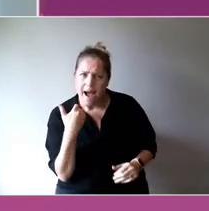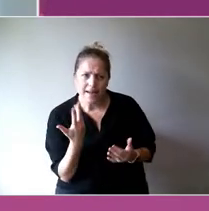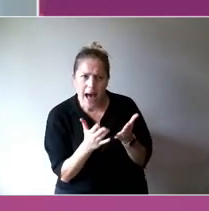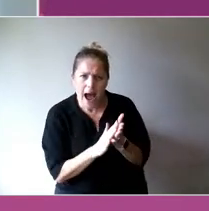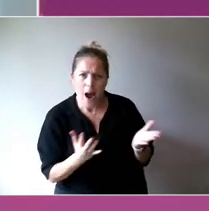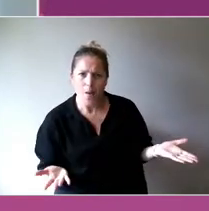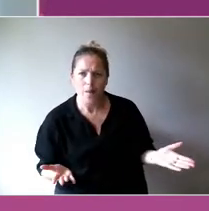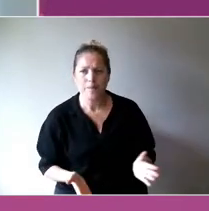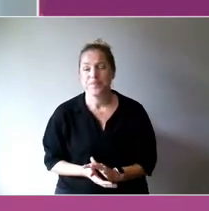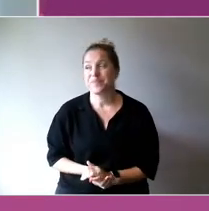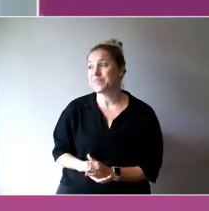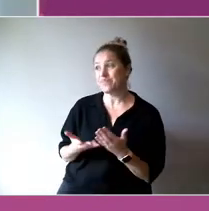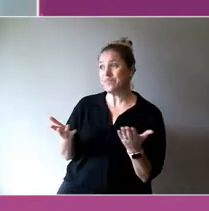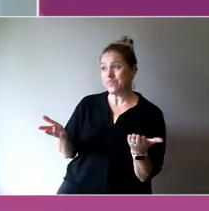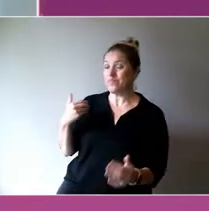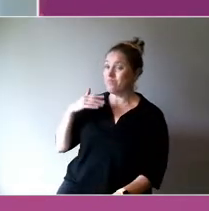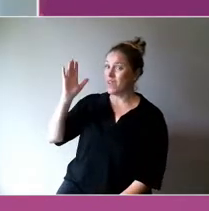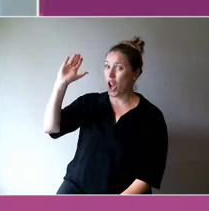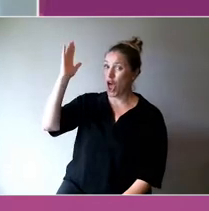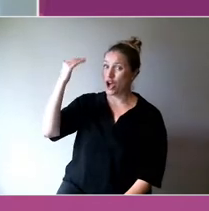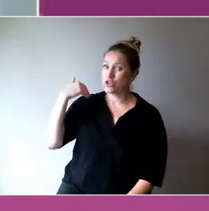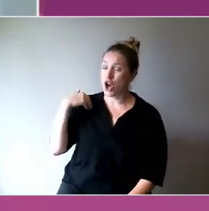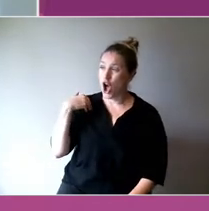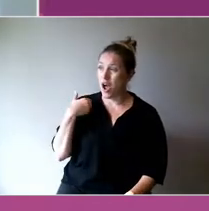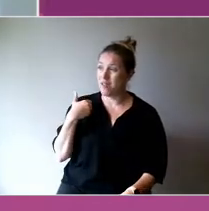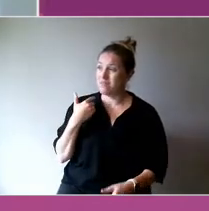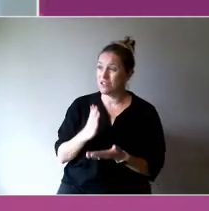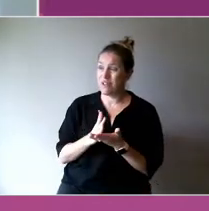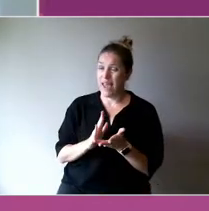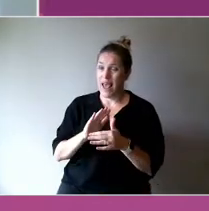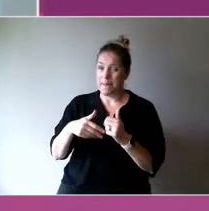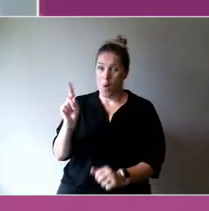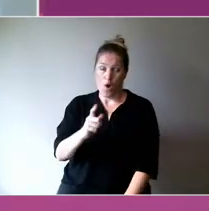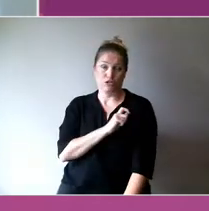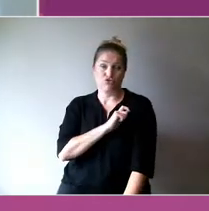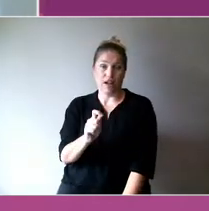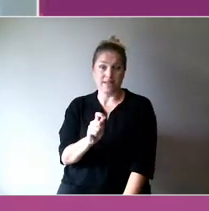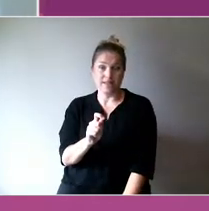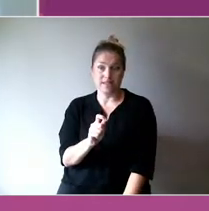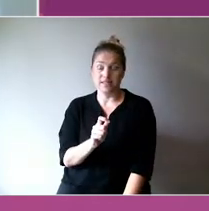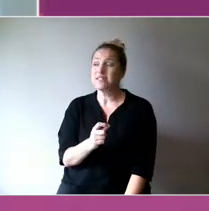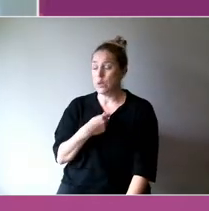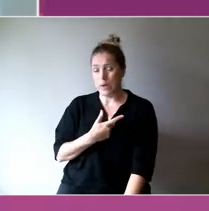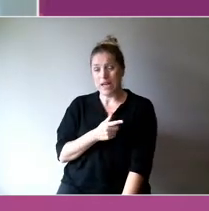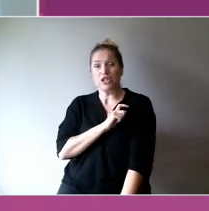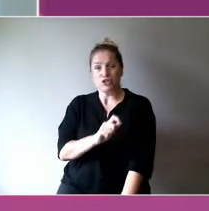It was a matter of trust, trusting us as organisations to manage money